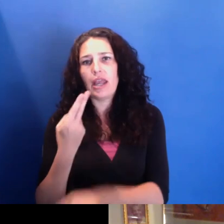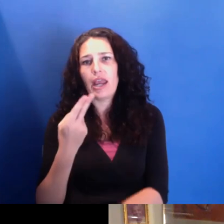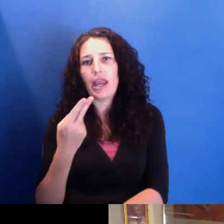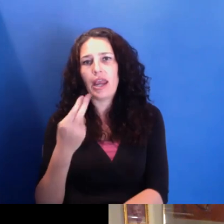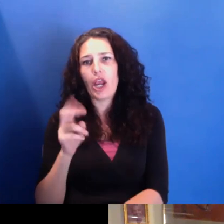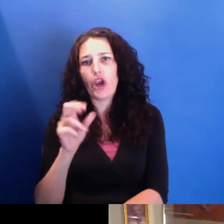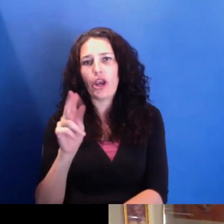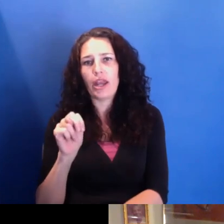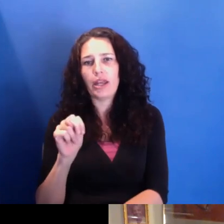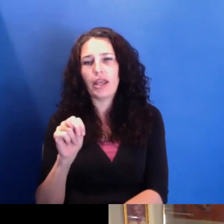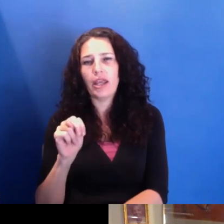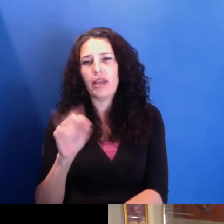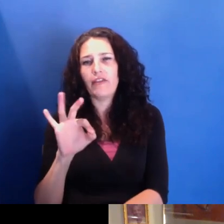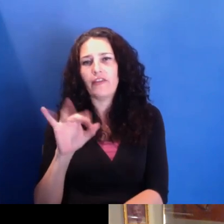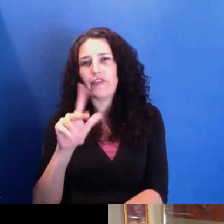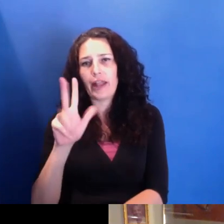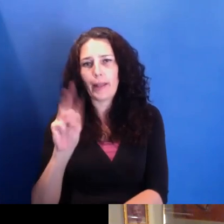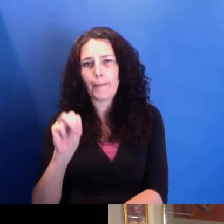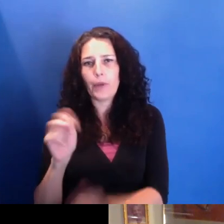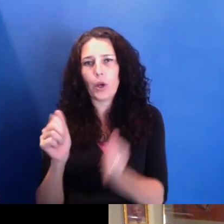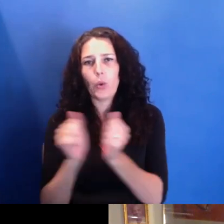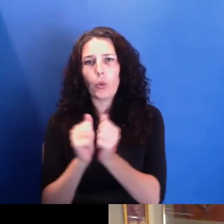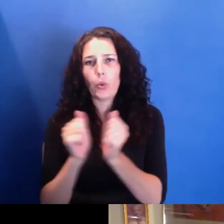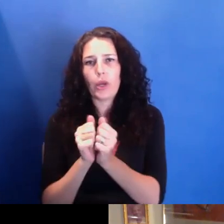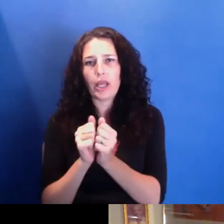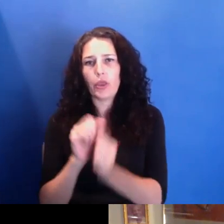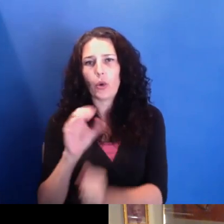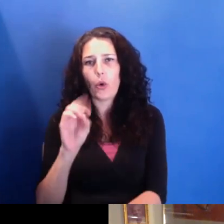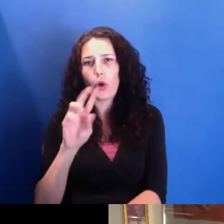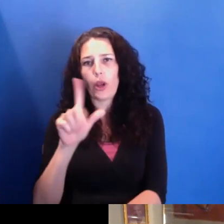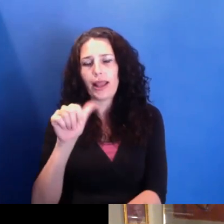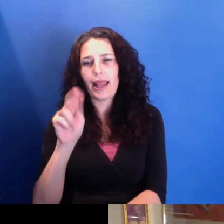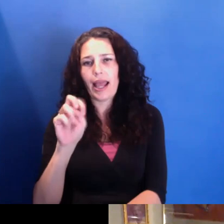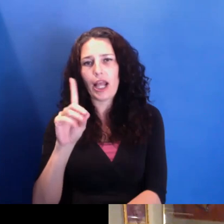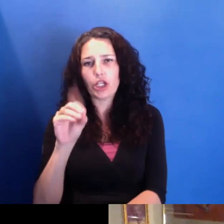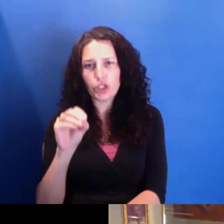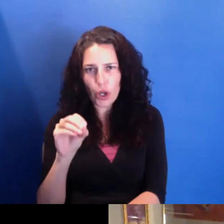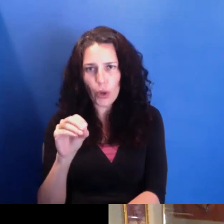I'm excited about that story. Because I think, again, it's a sankofa moment for sure